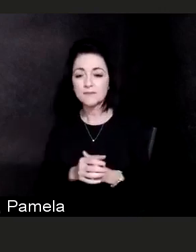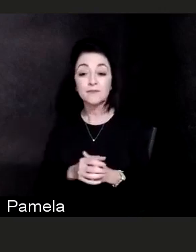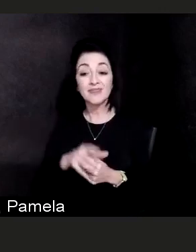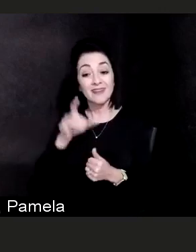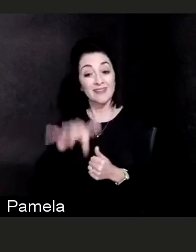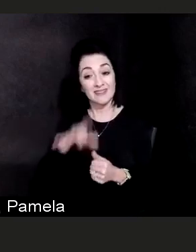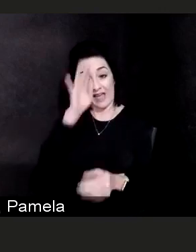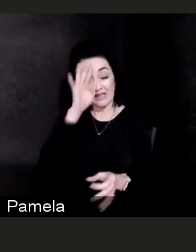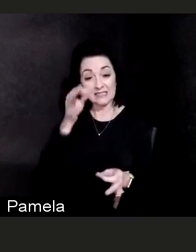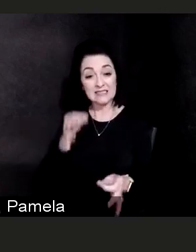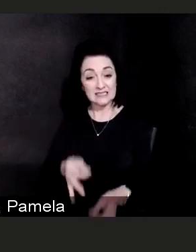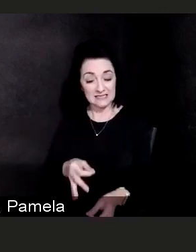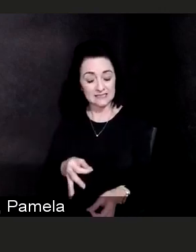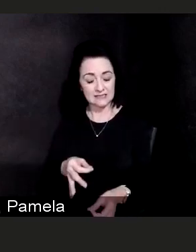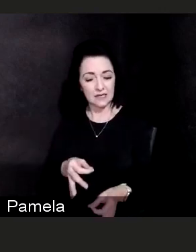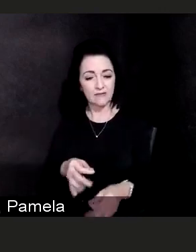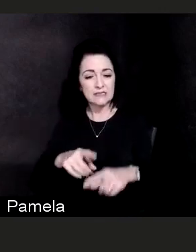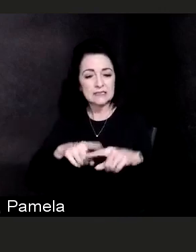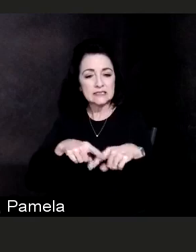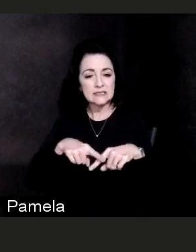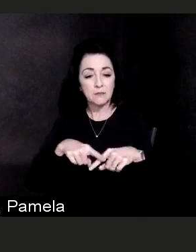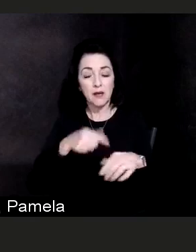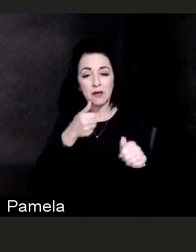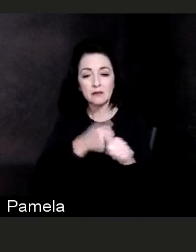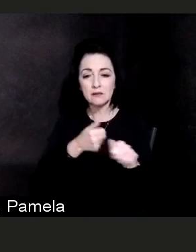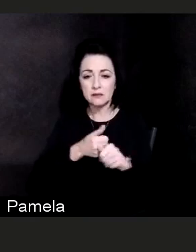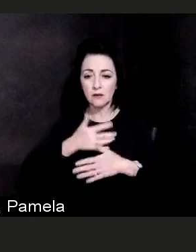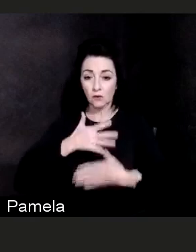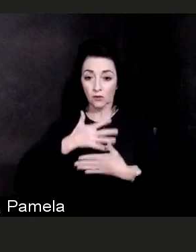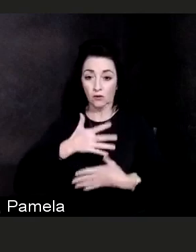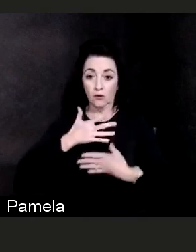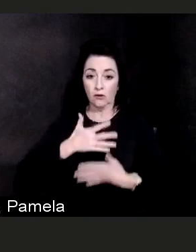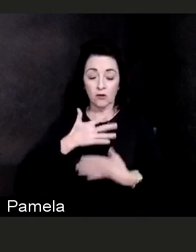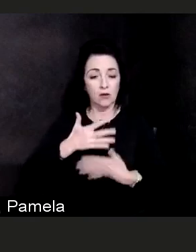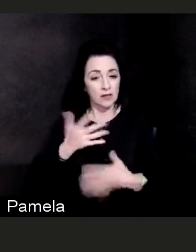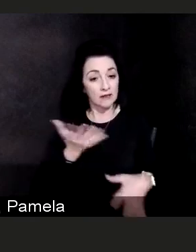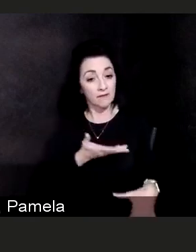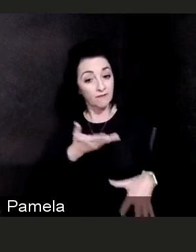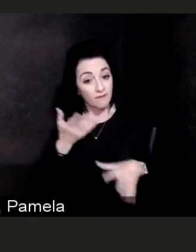If someone is breathing very fast and even though they are breathing extremely fast